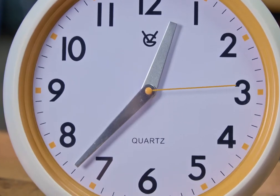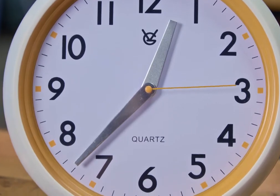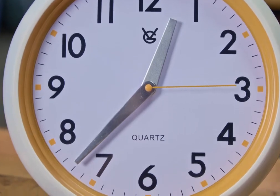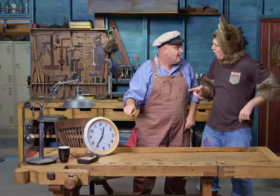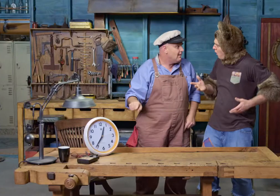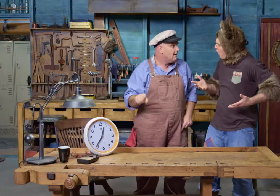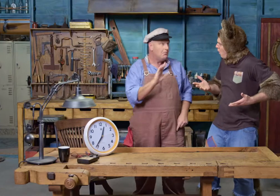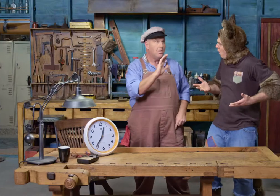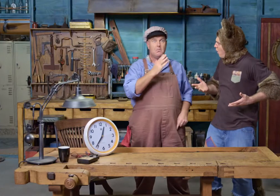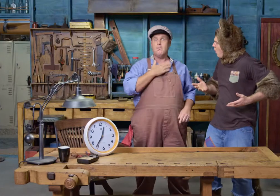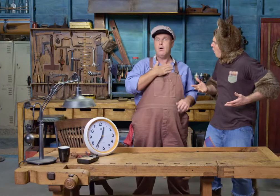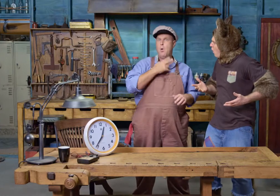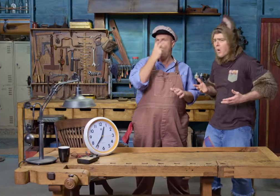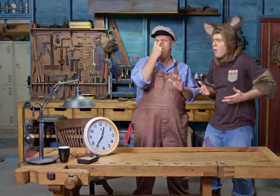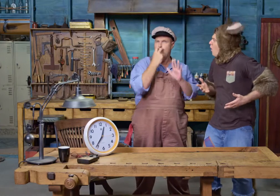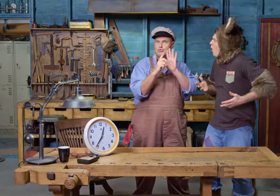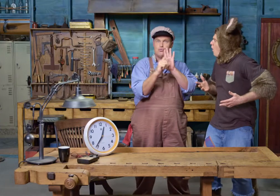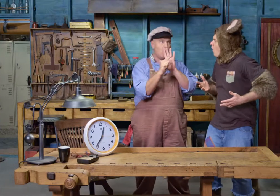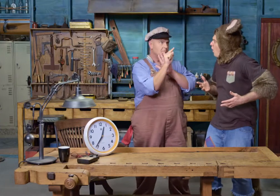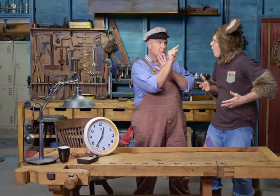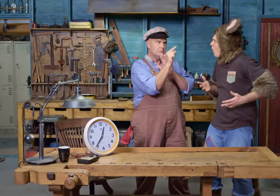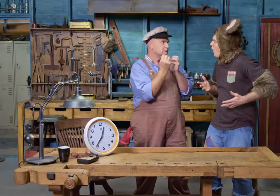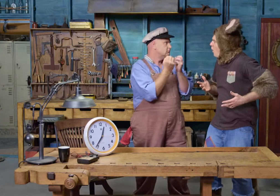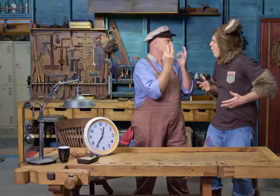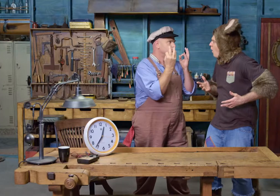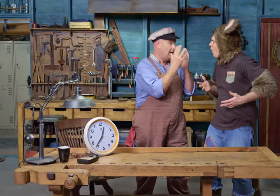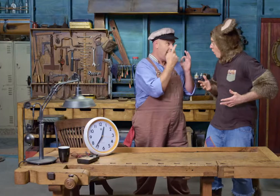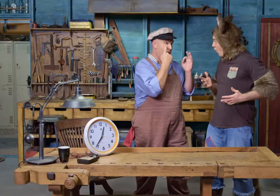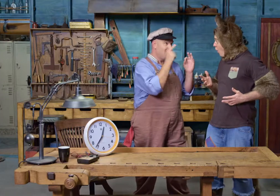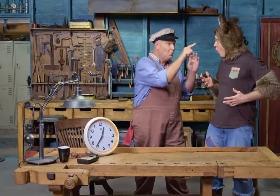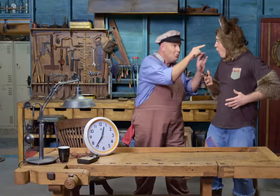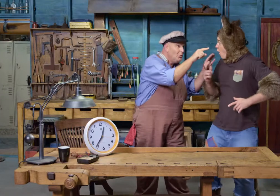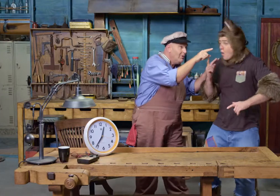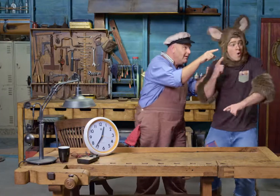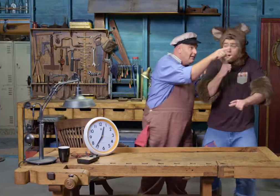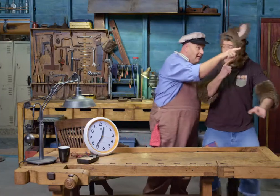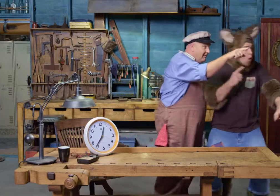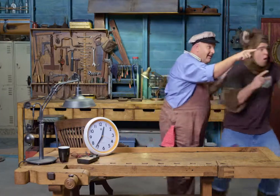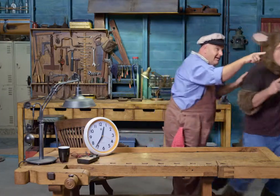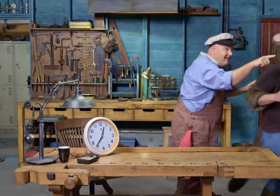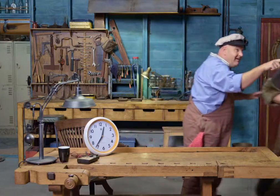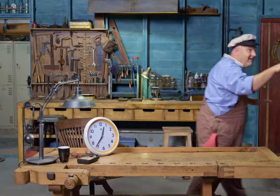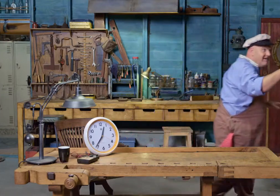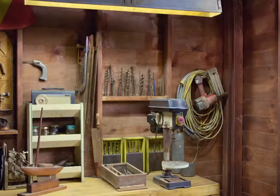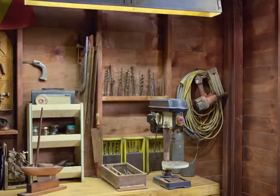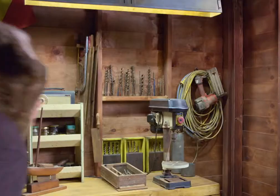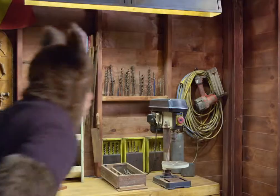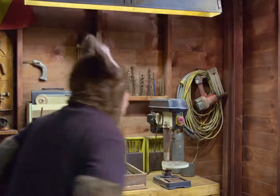I can see it. I have an older clock over here that doesn't have a second hand. Come and have a look at this one.